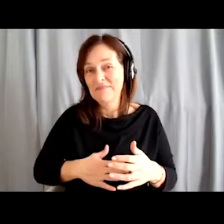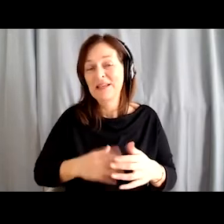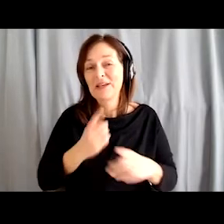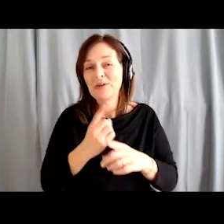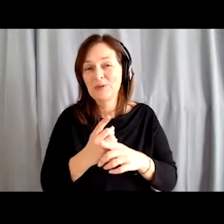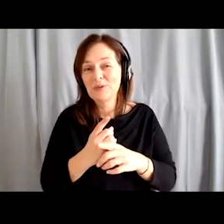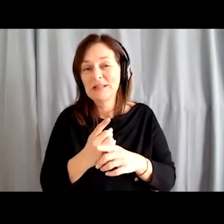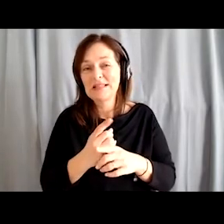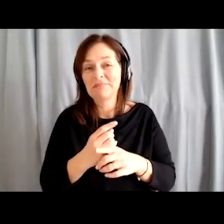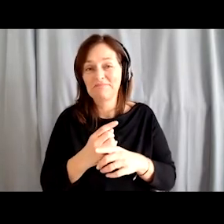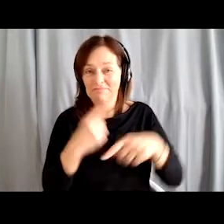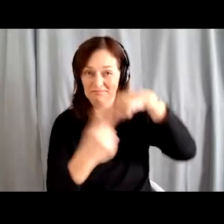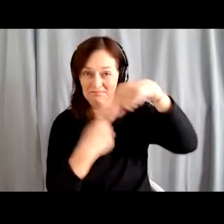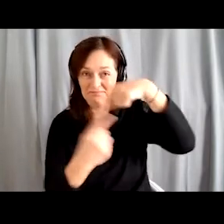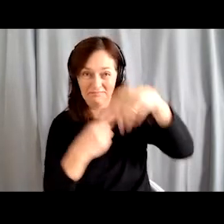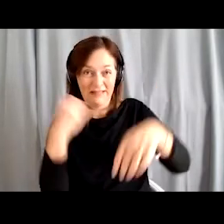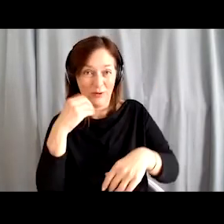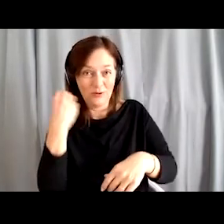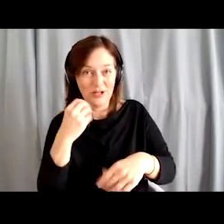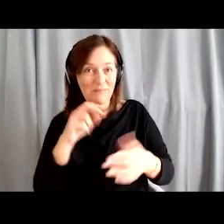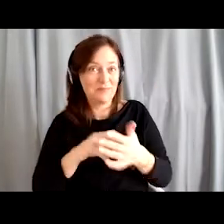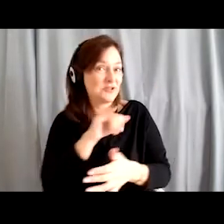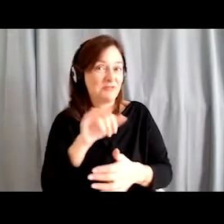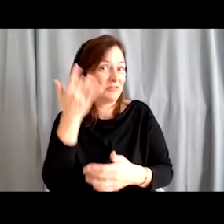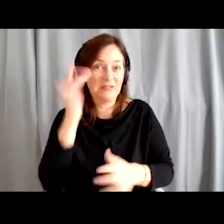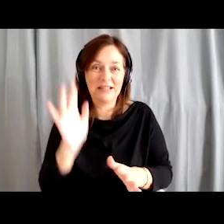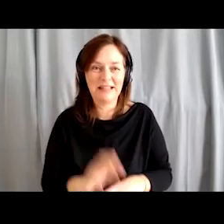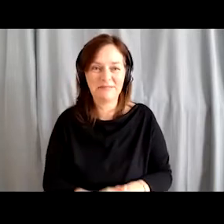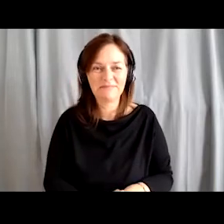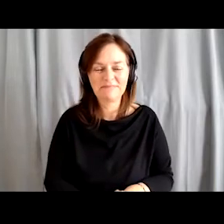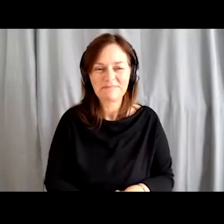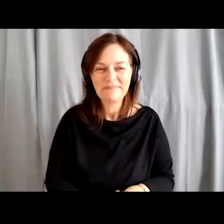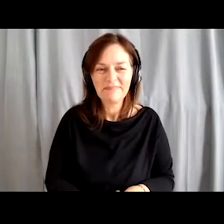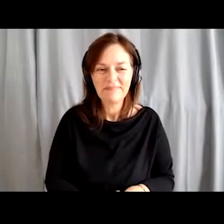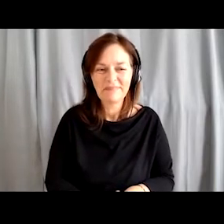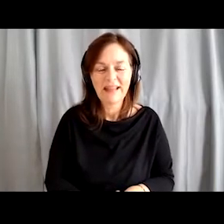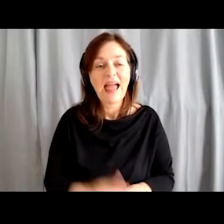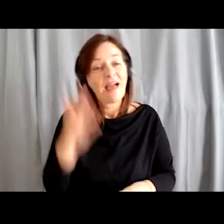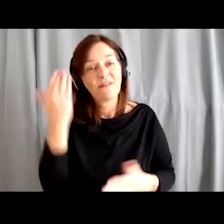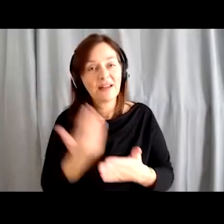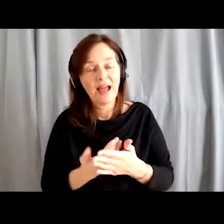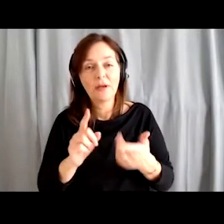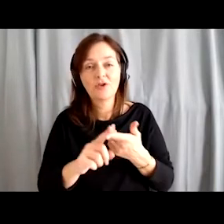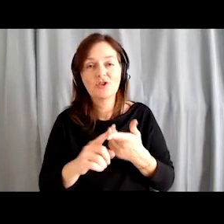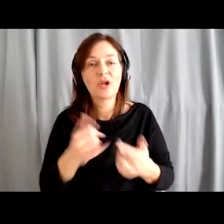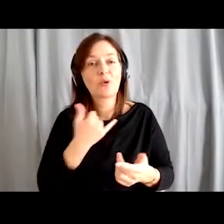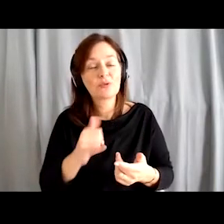but I still have not learned them, and I do not know if I ever will. I believe that if every individual is well, we as a society are well,